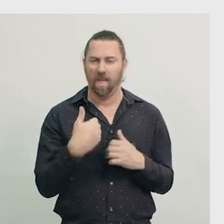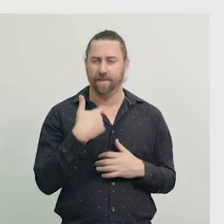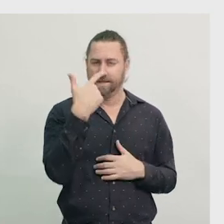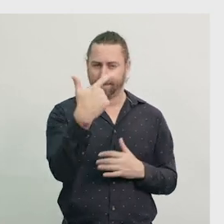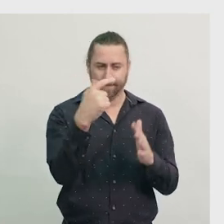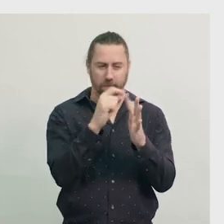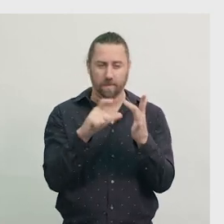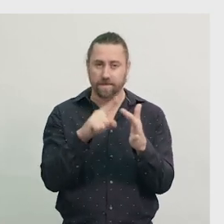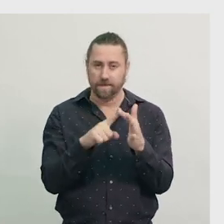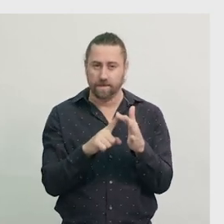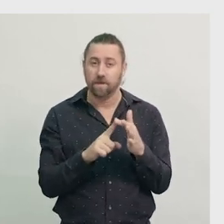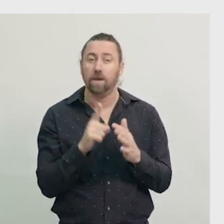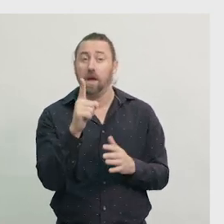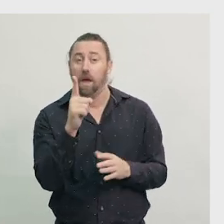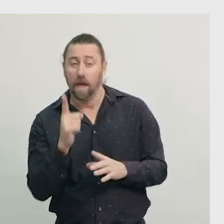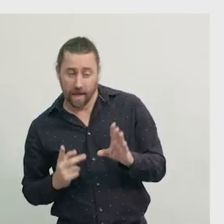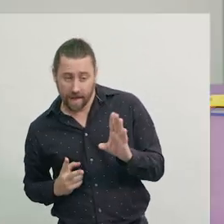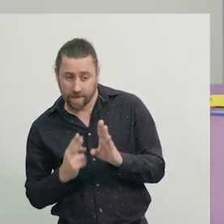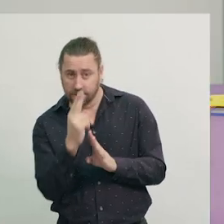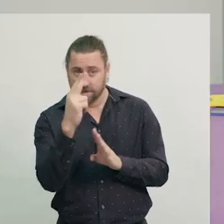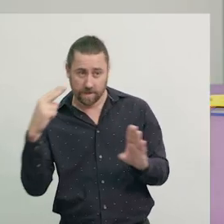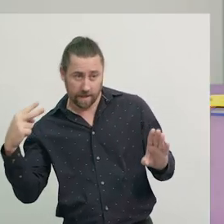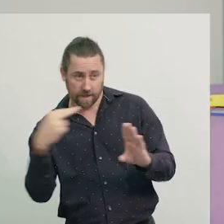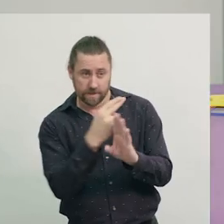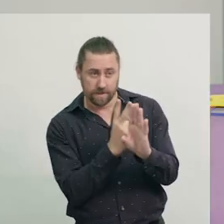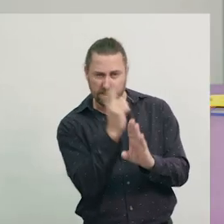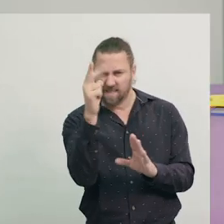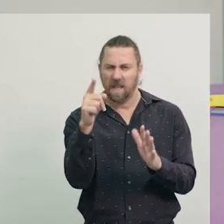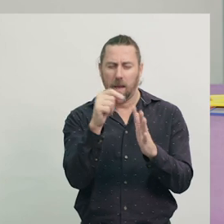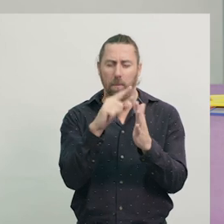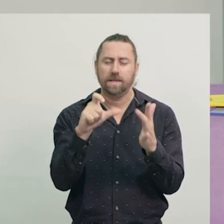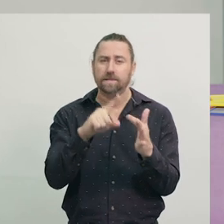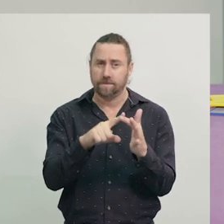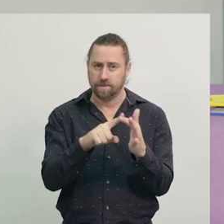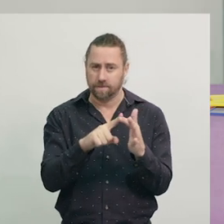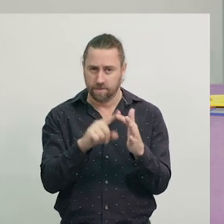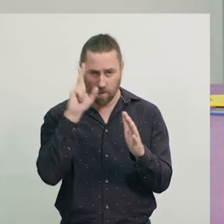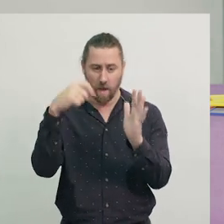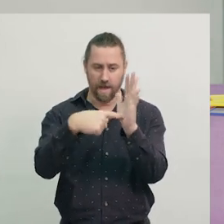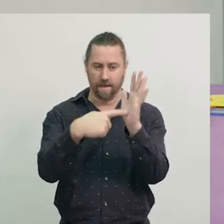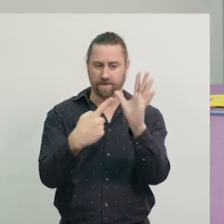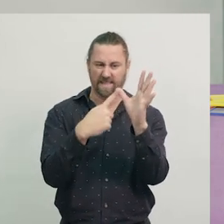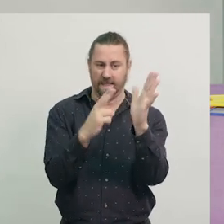All right. That's where we've got our seven pieces. When we cut along the lines, we have seven pieces.